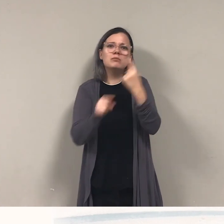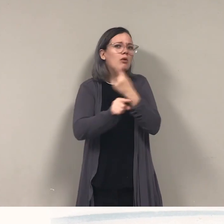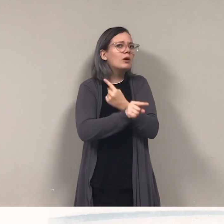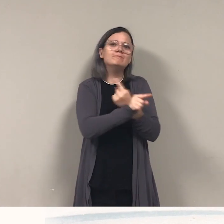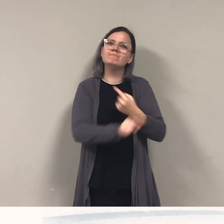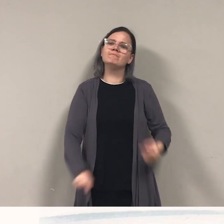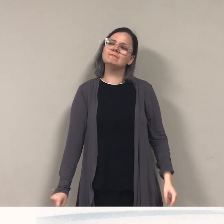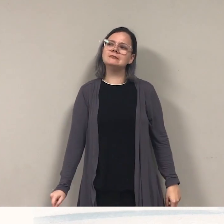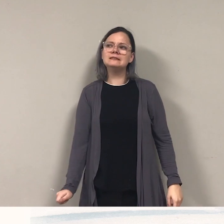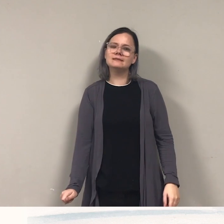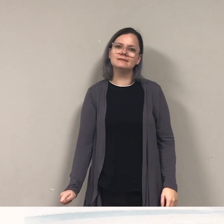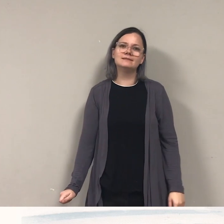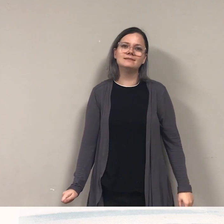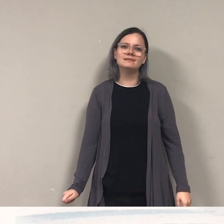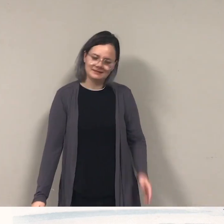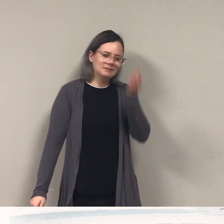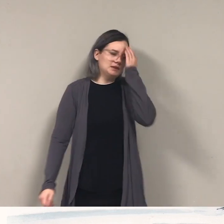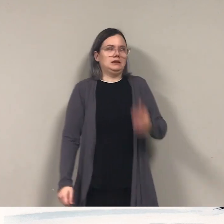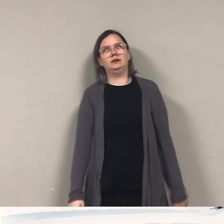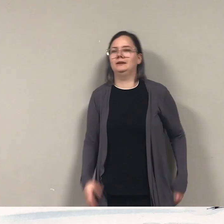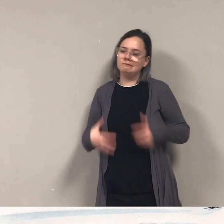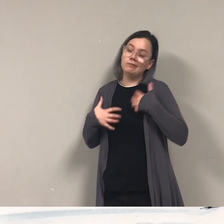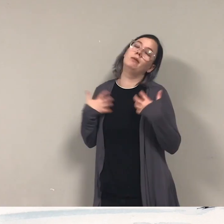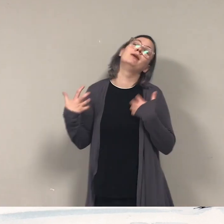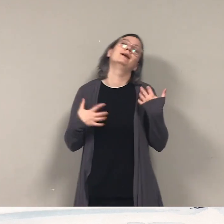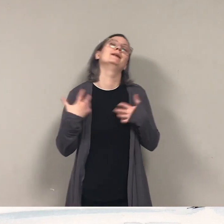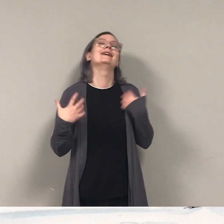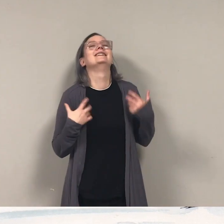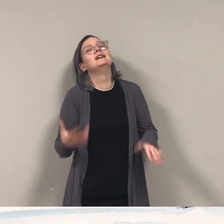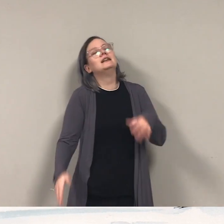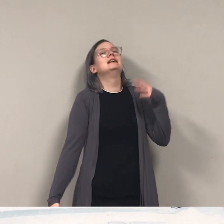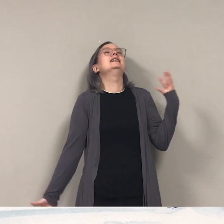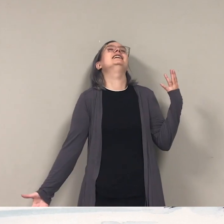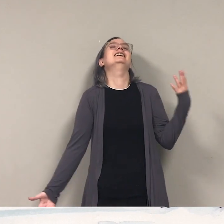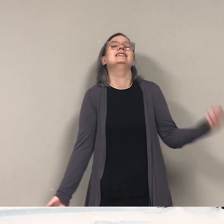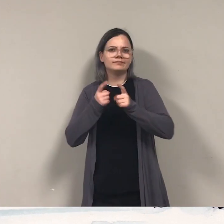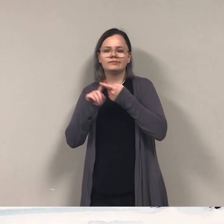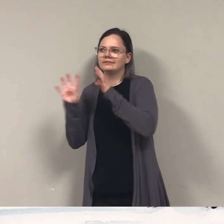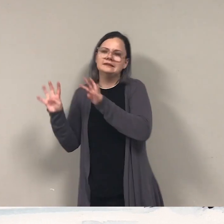Pirate grumbles. Pirate gripes. Friends all stop and viking pipes,